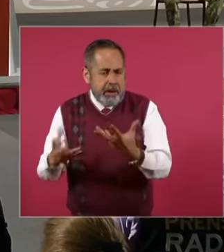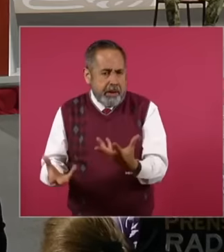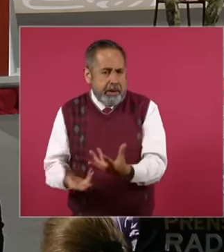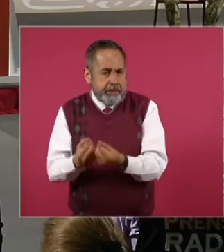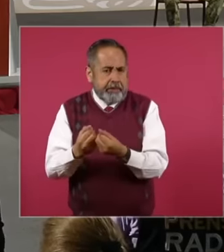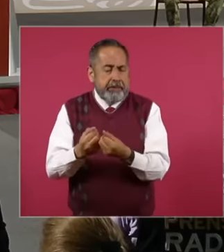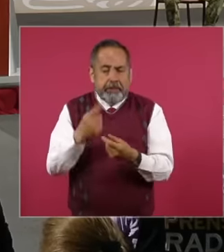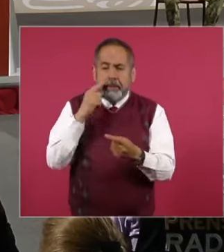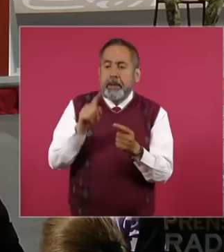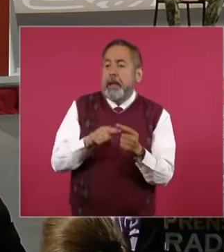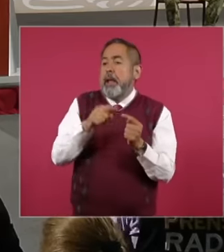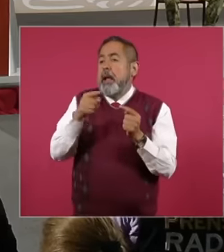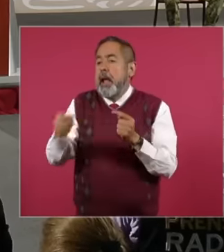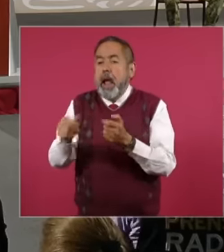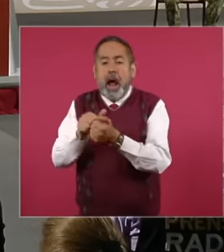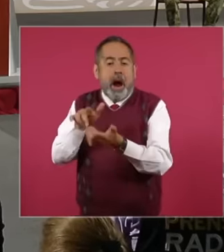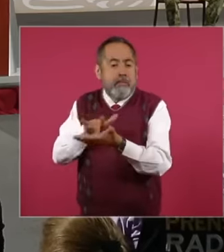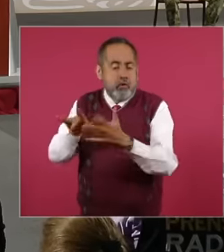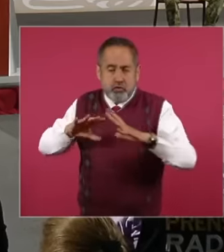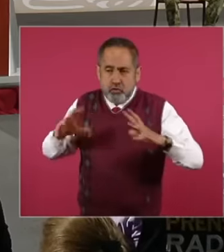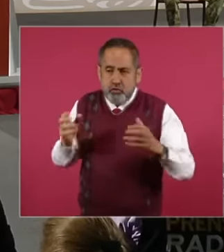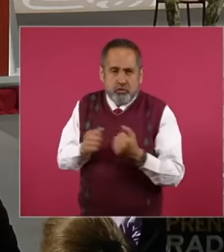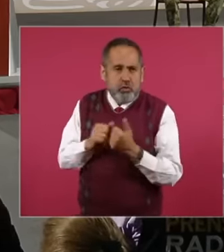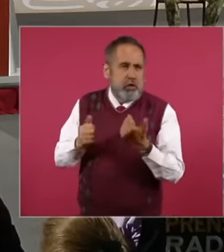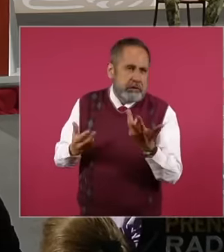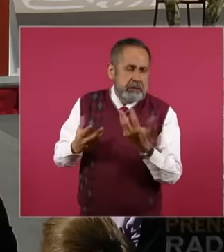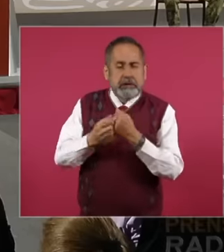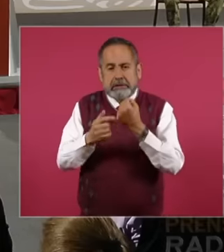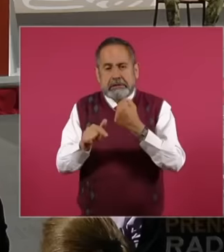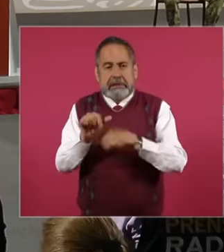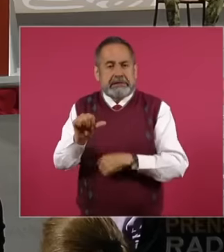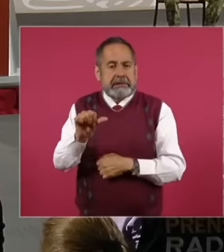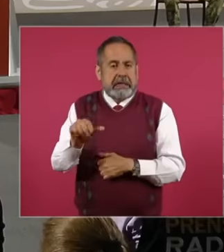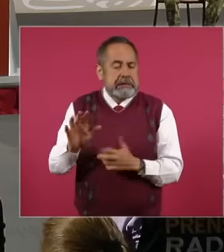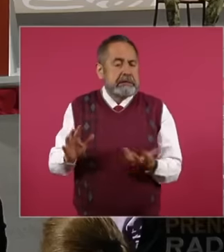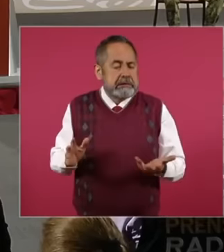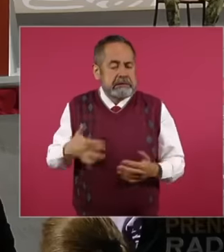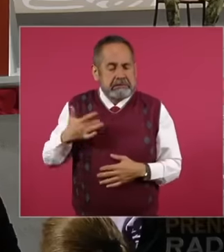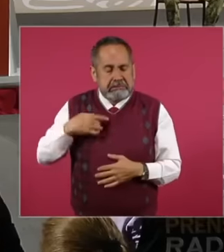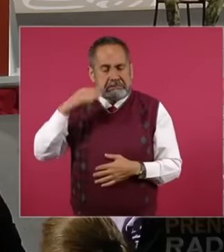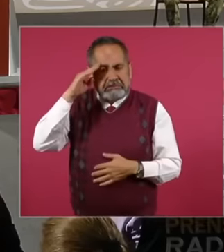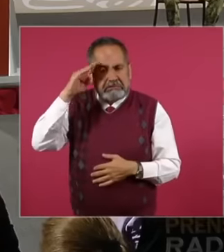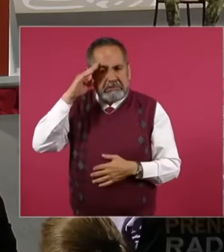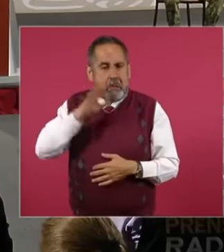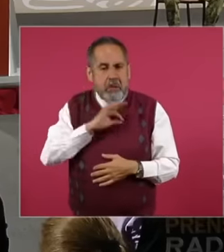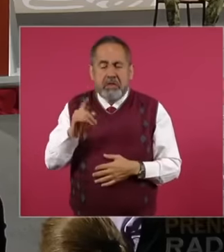peripheral dredging support equipment we think and are estimating that we will achieve 100%, which is